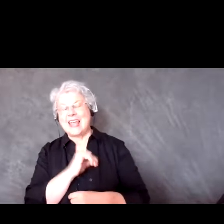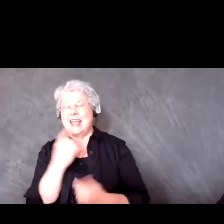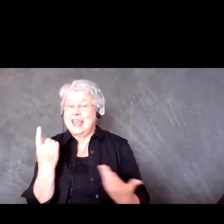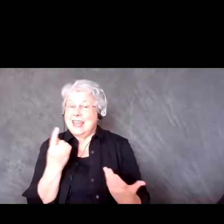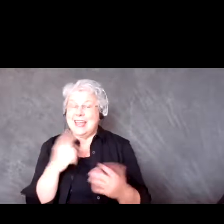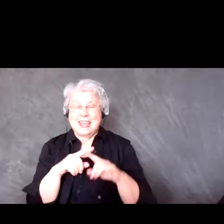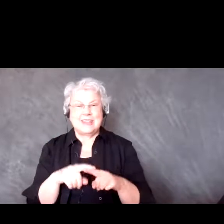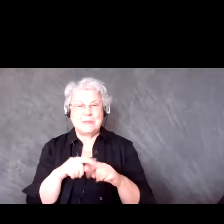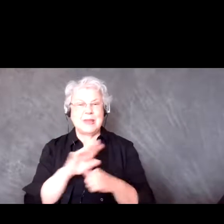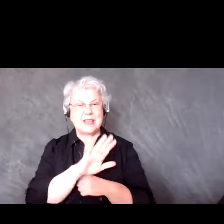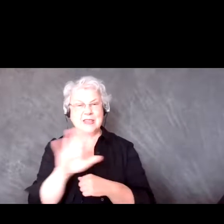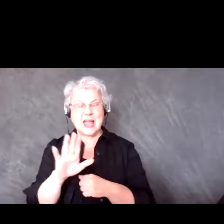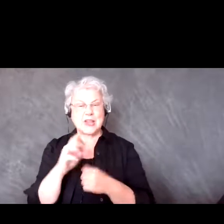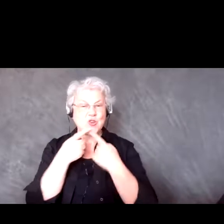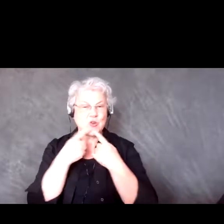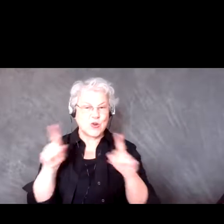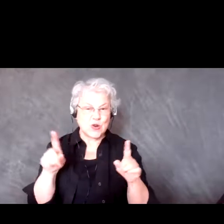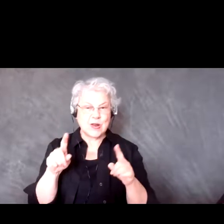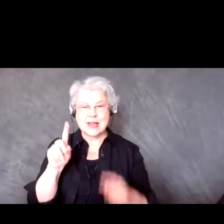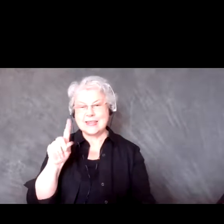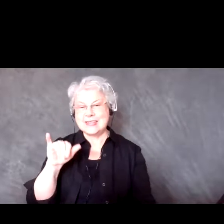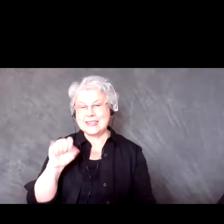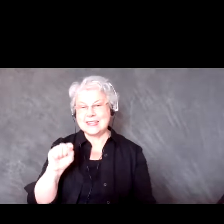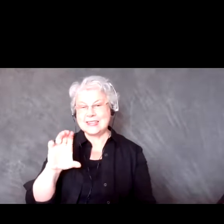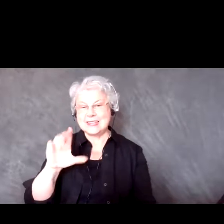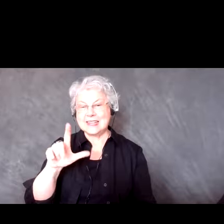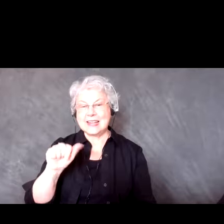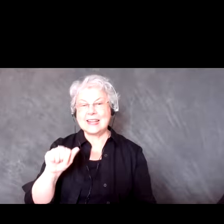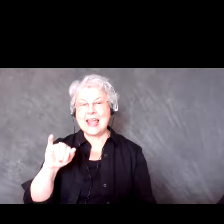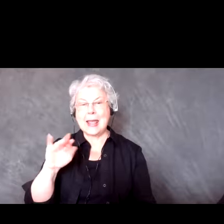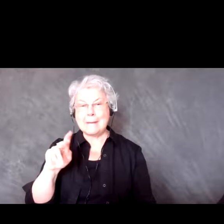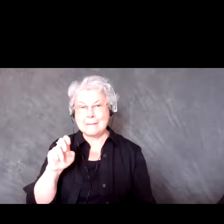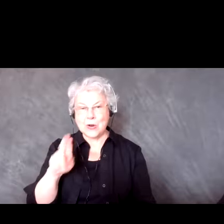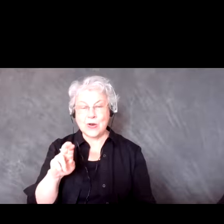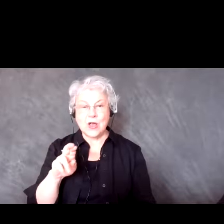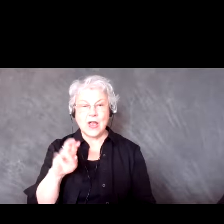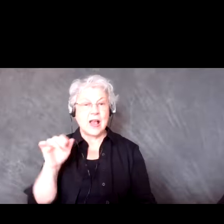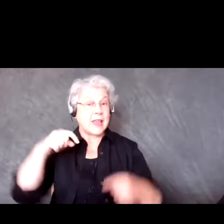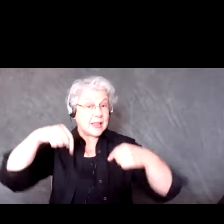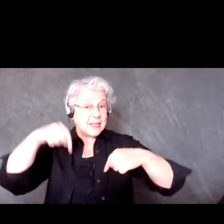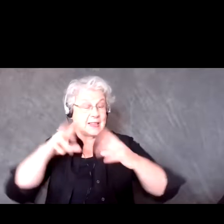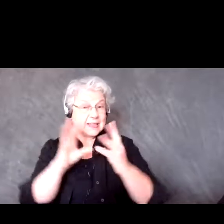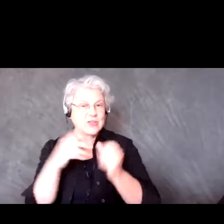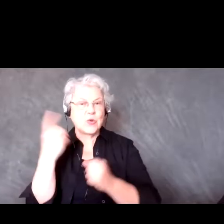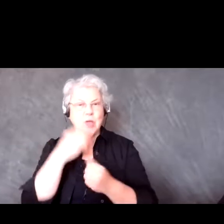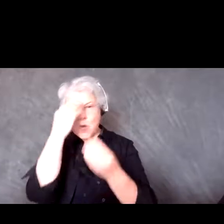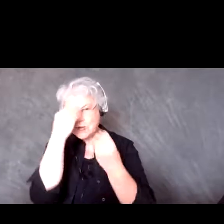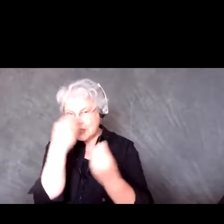beginning this presentation is always making it aware that you’ll be recording the session